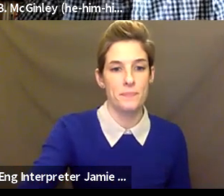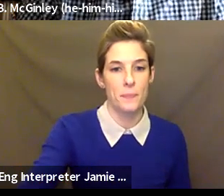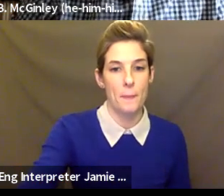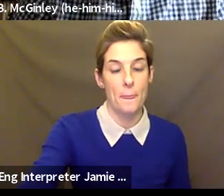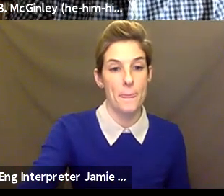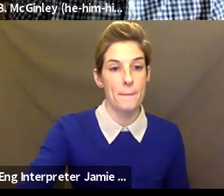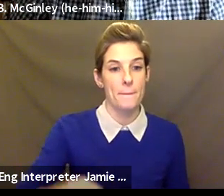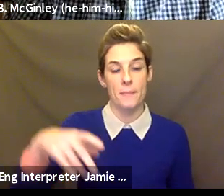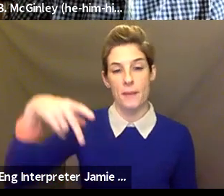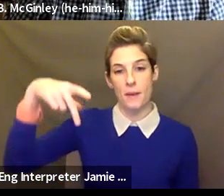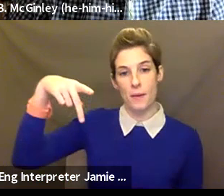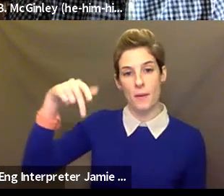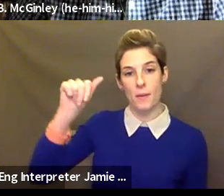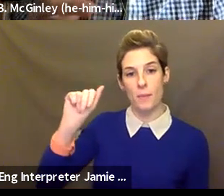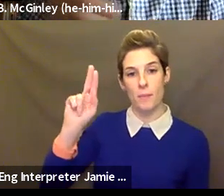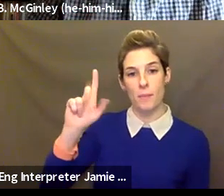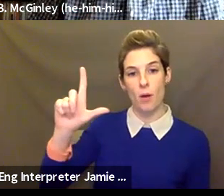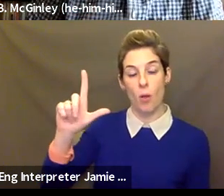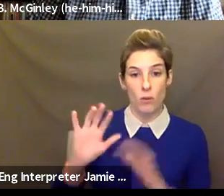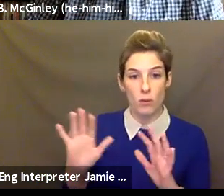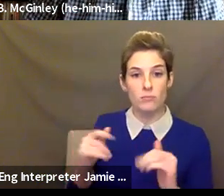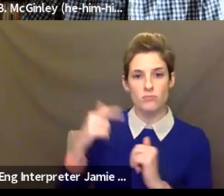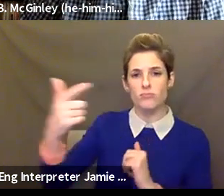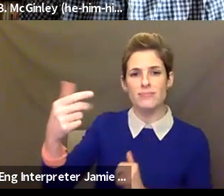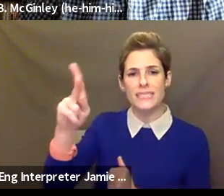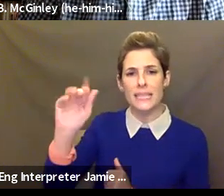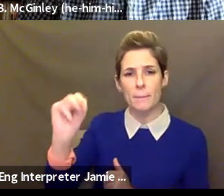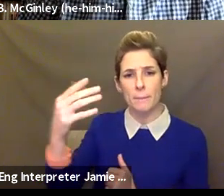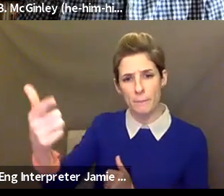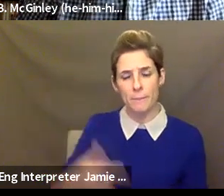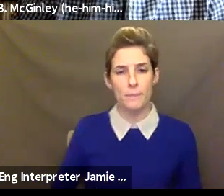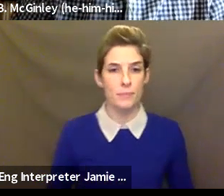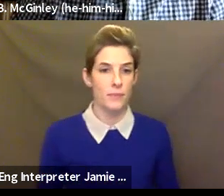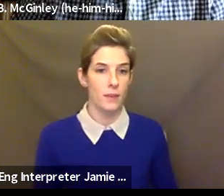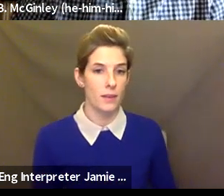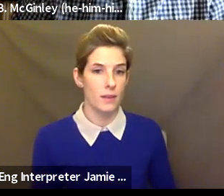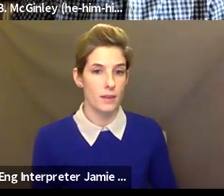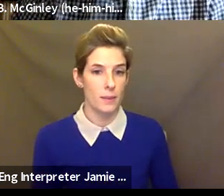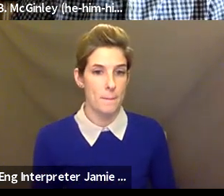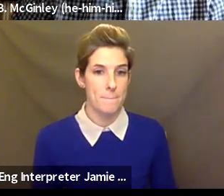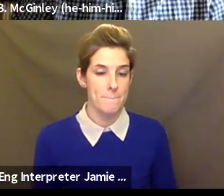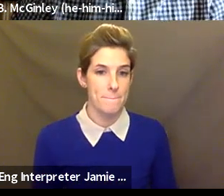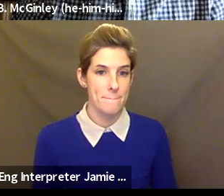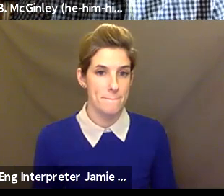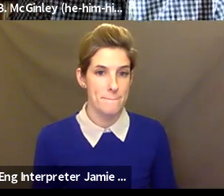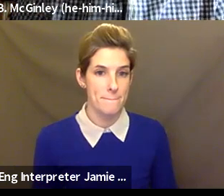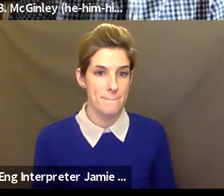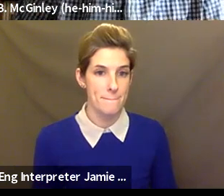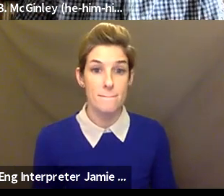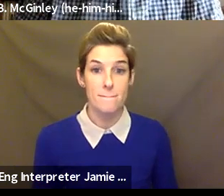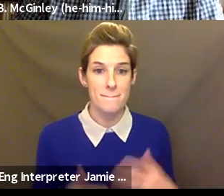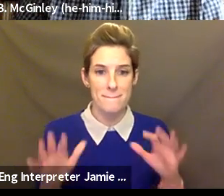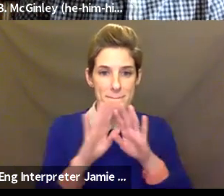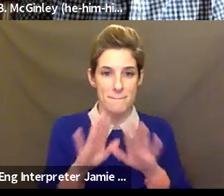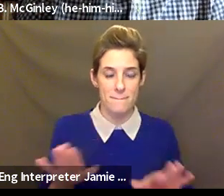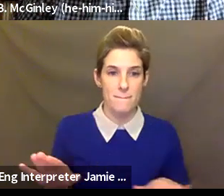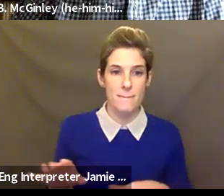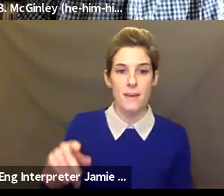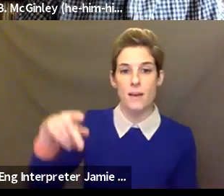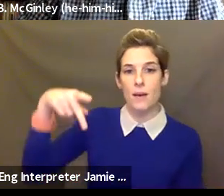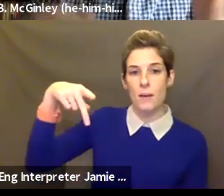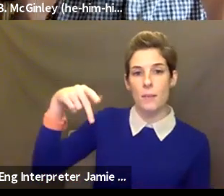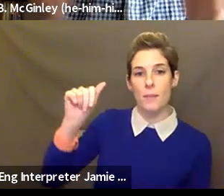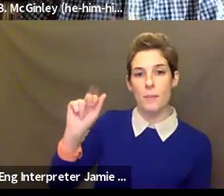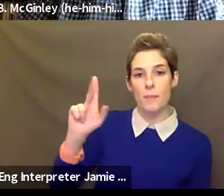Paul Brewster McGinley: I think- Oh, go ahead, Kim. I'll just say